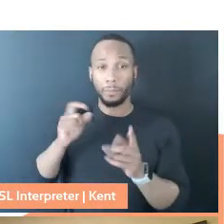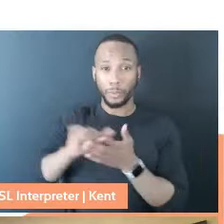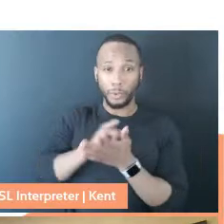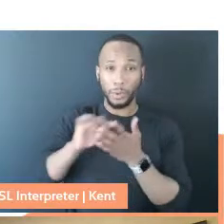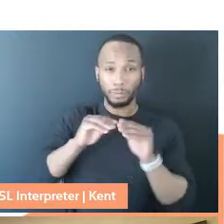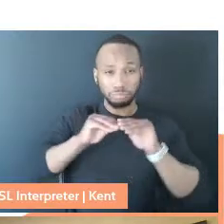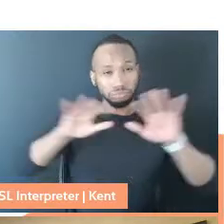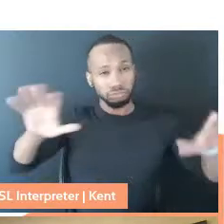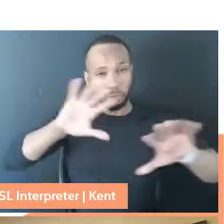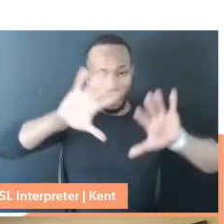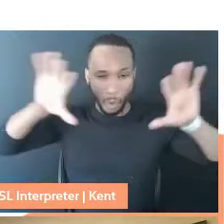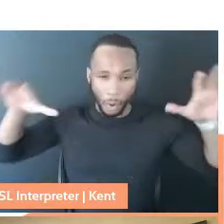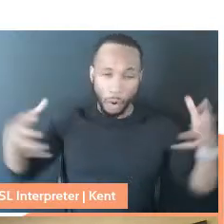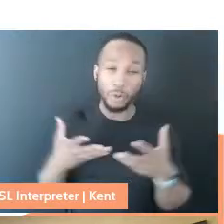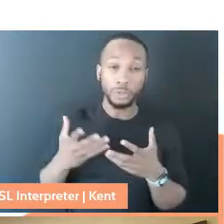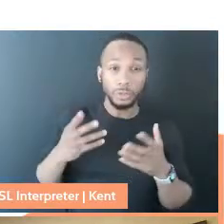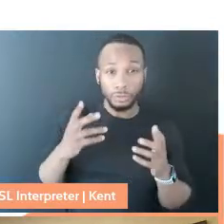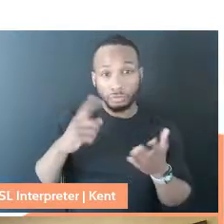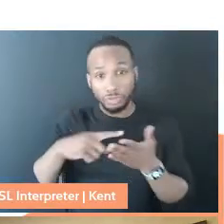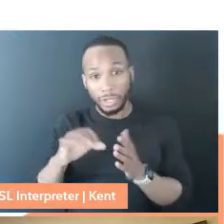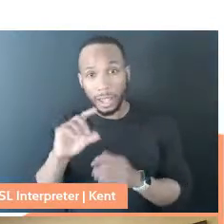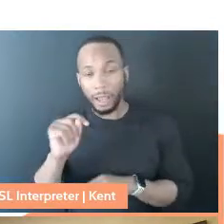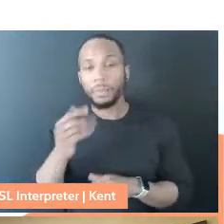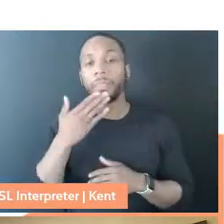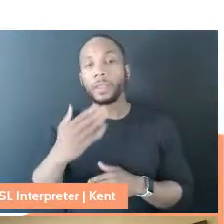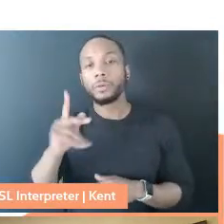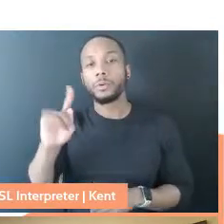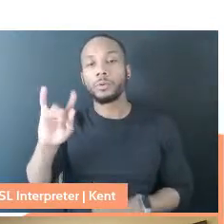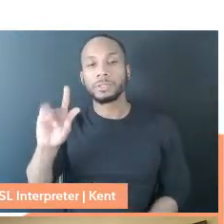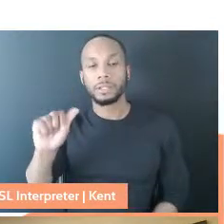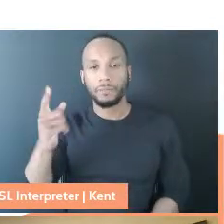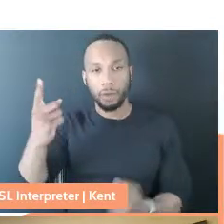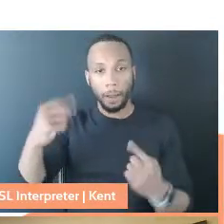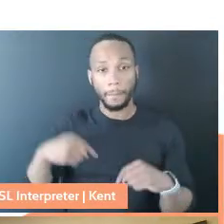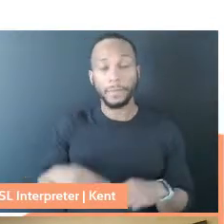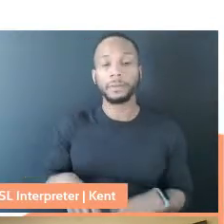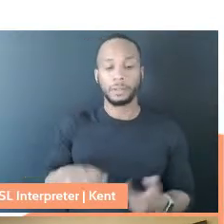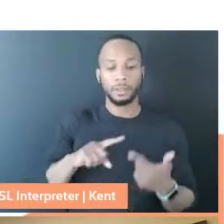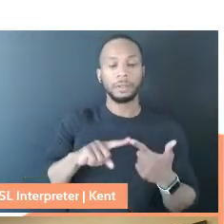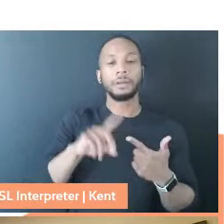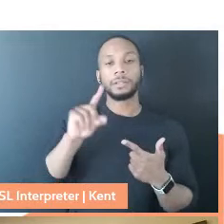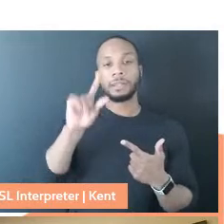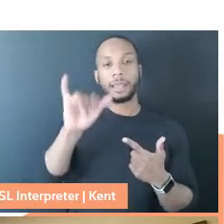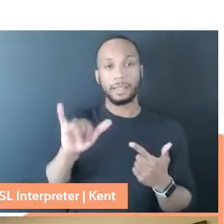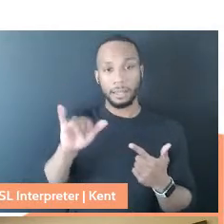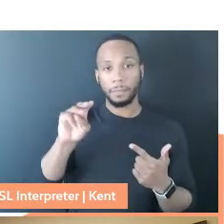check that out. Thank you, Kristina, for being here. Dani McClain is an award-winning journalist,